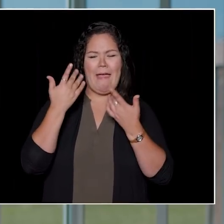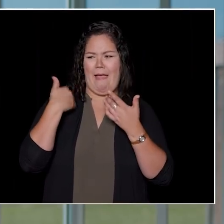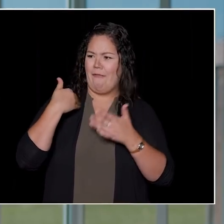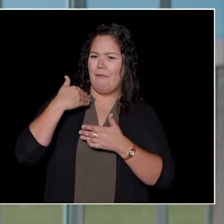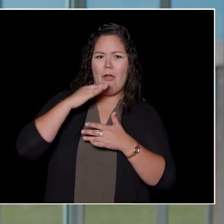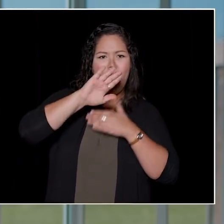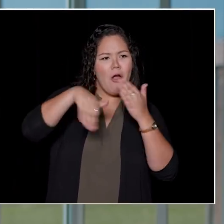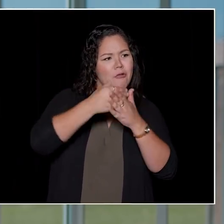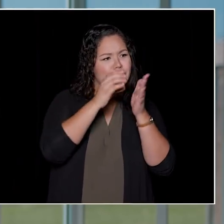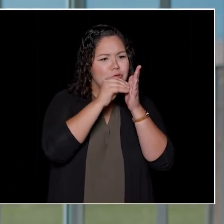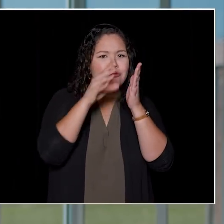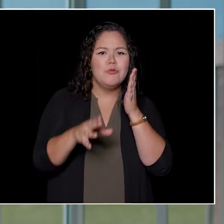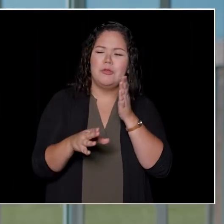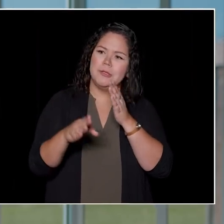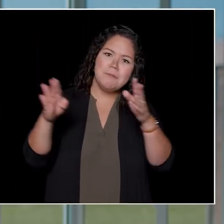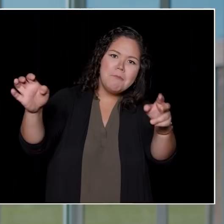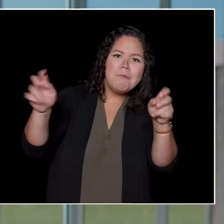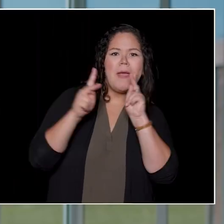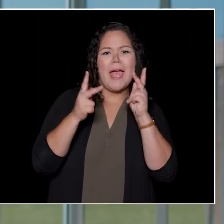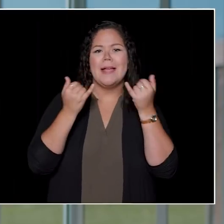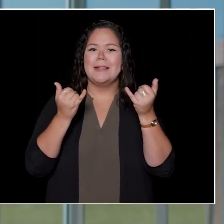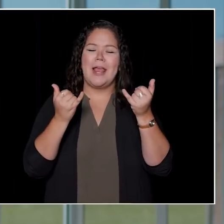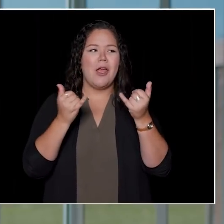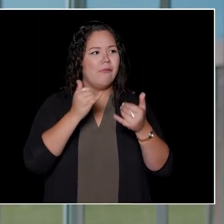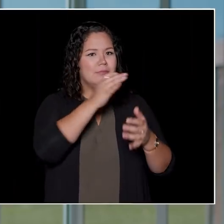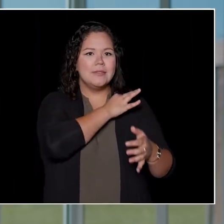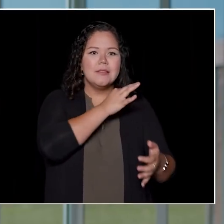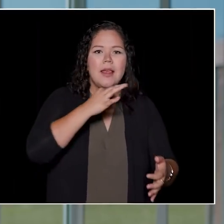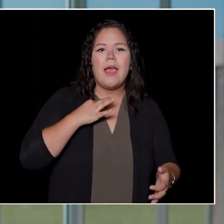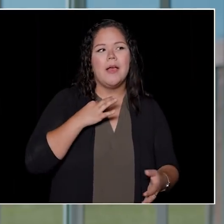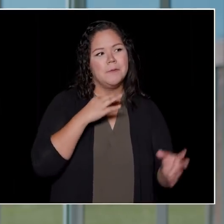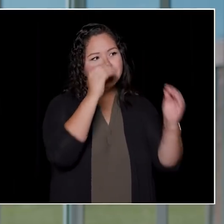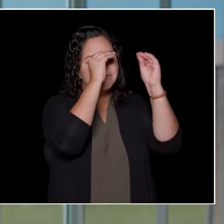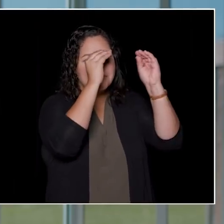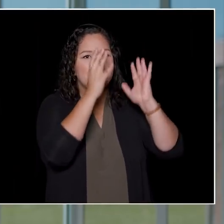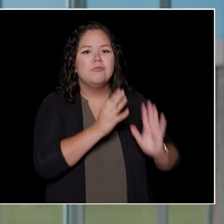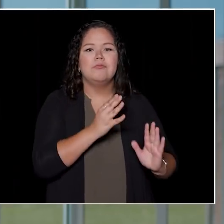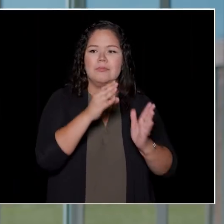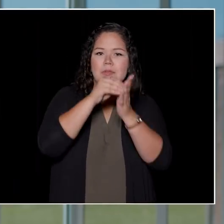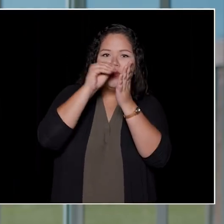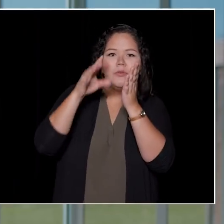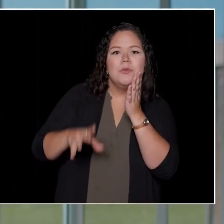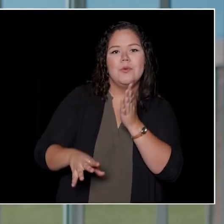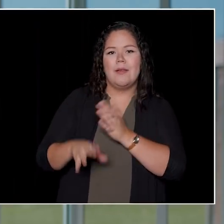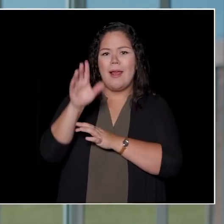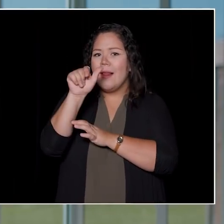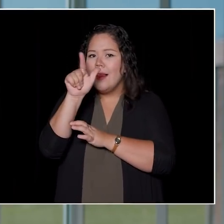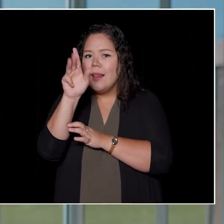our faculty, our staff, our alumni, a lot of our graduate students